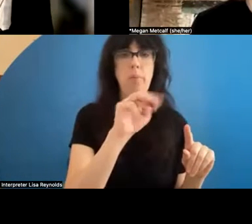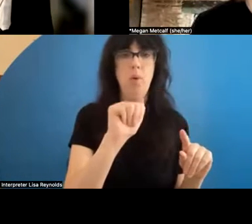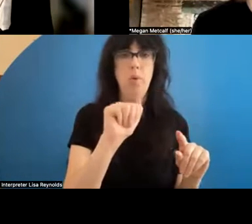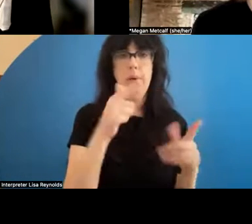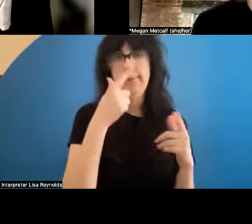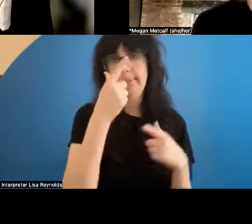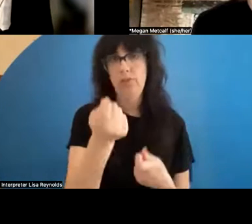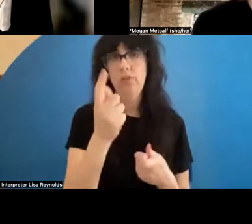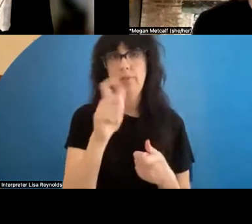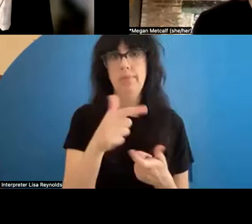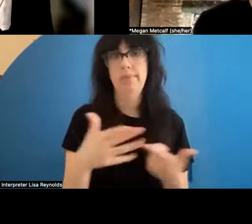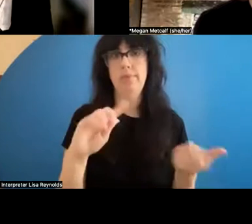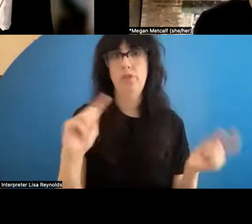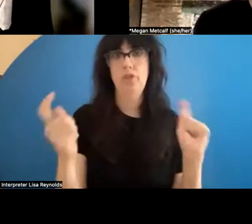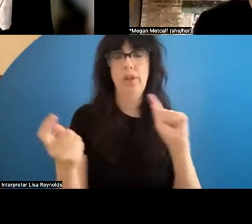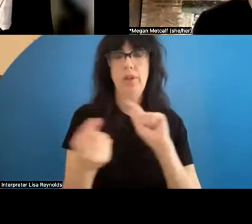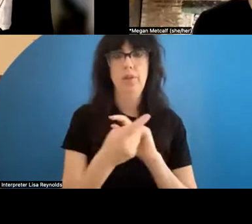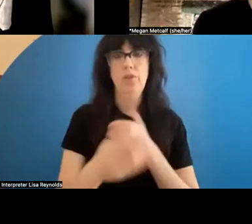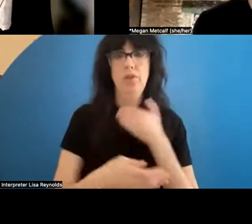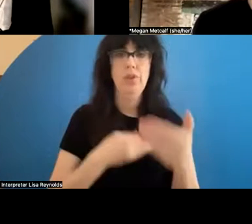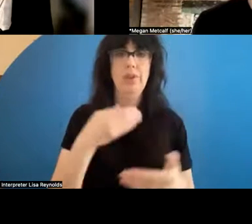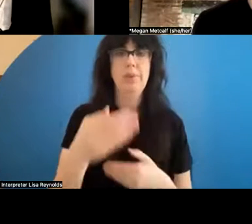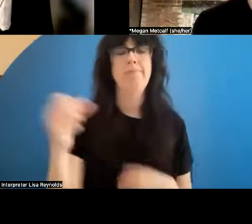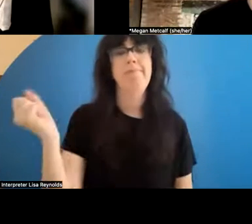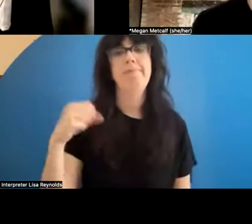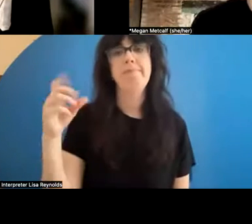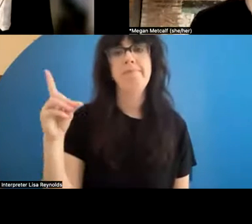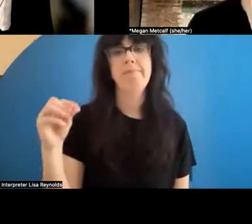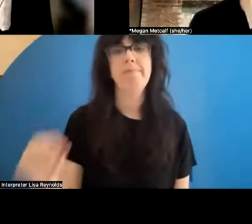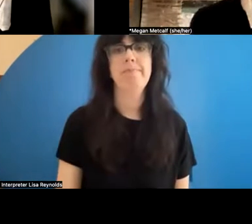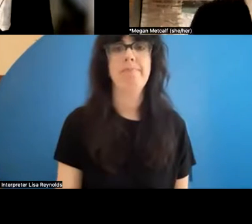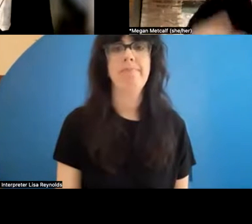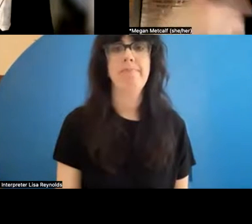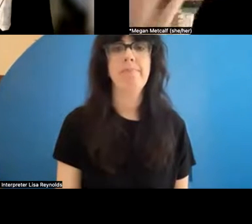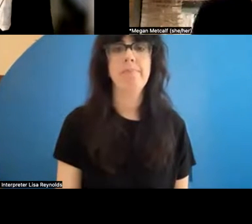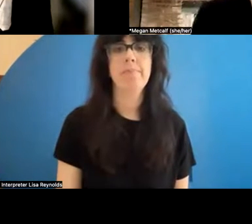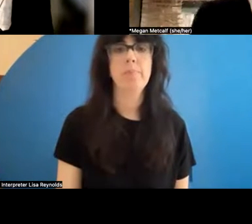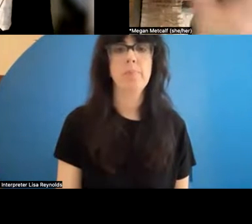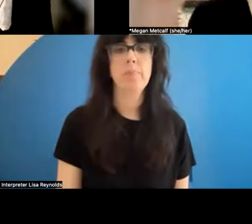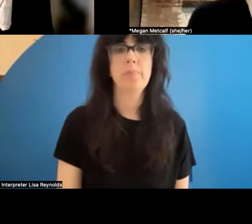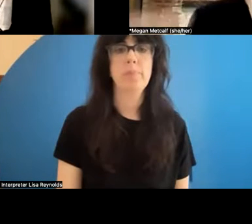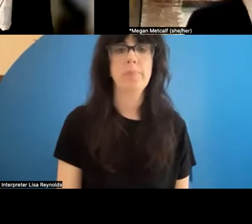change over time. >> Mark Pickett: Yes, they do . >> Megan Metcalf: I mean, I consider you the forces that are making that